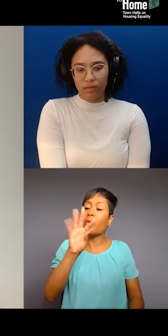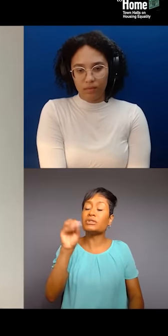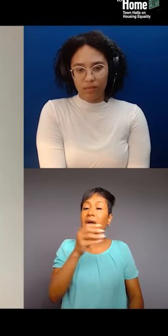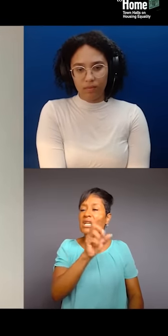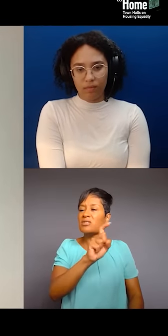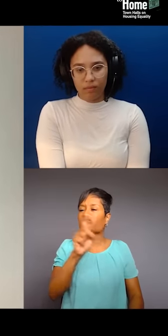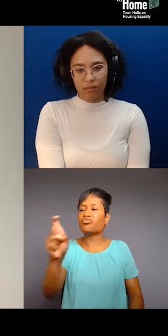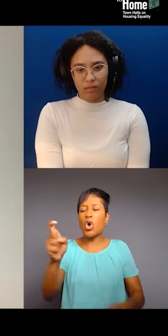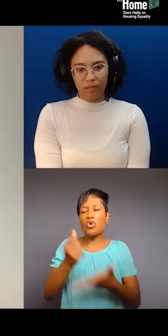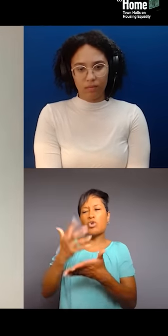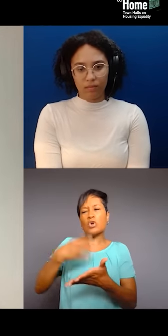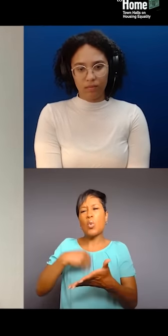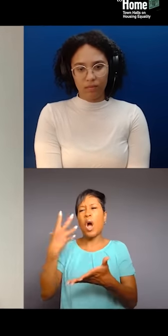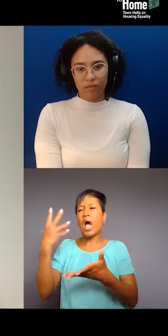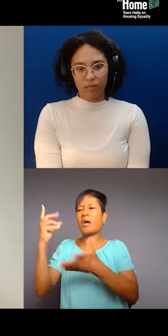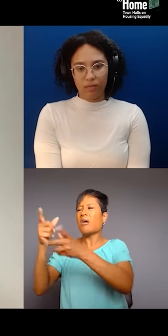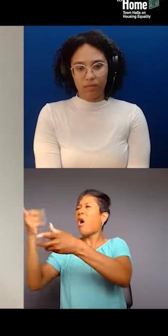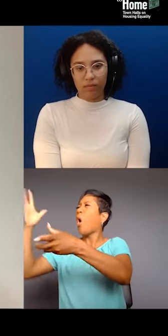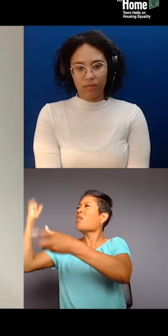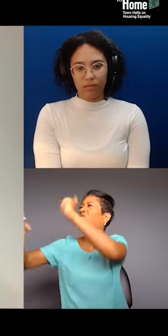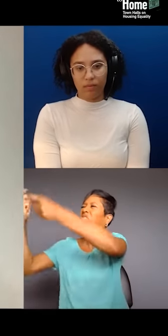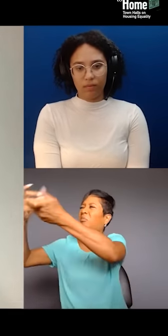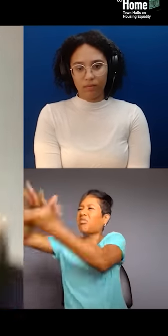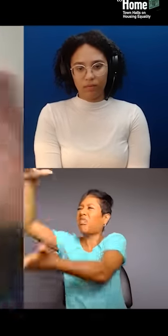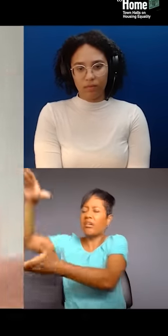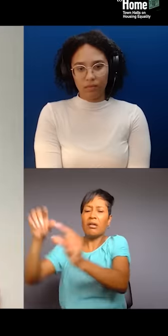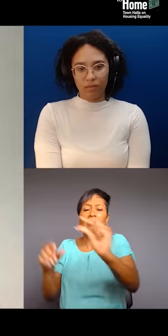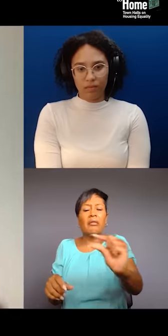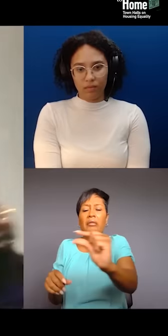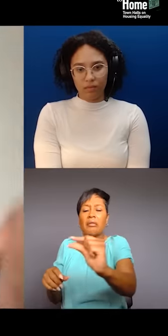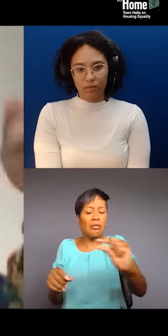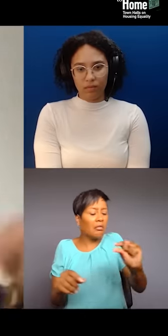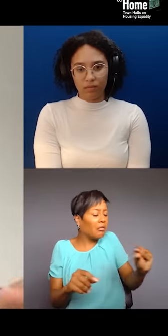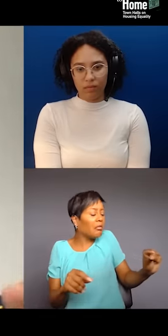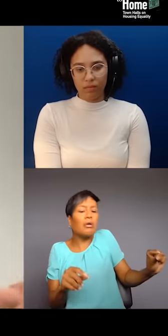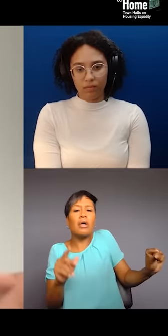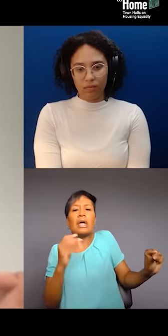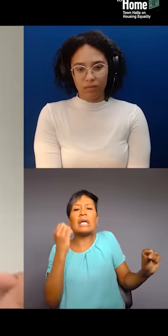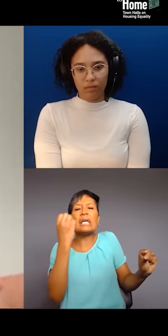And a small fraction of it went to people east, where we at right now, where I'm at right now, right?